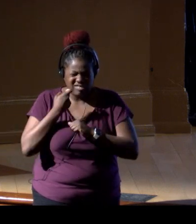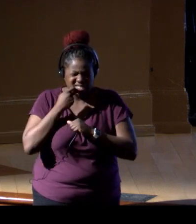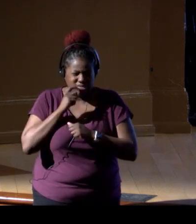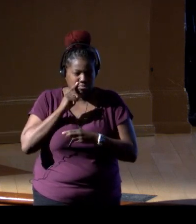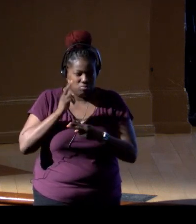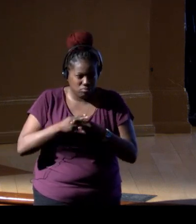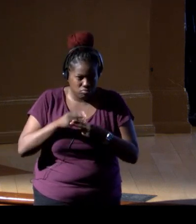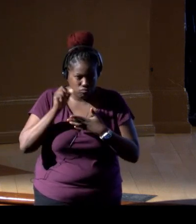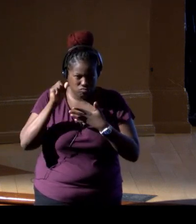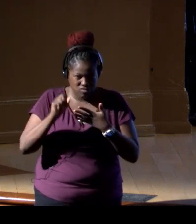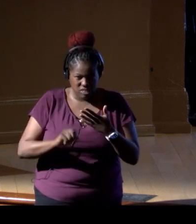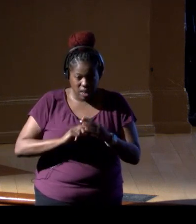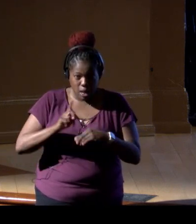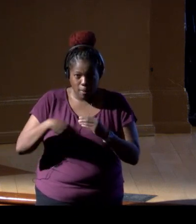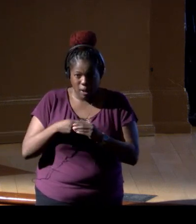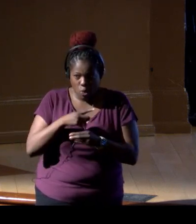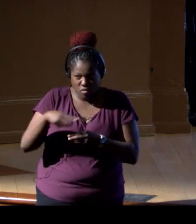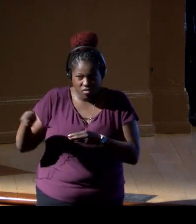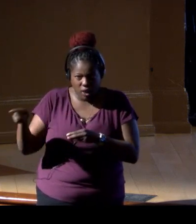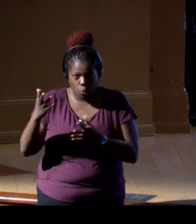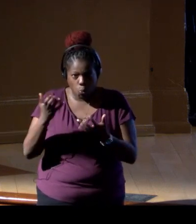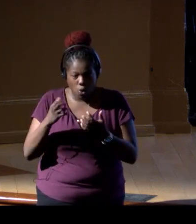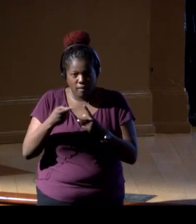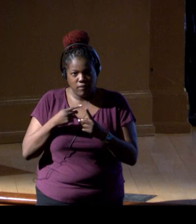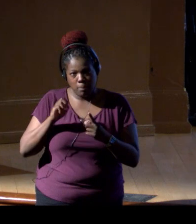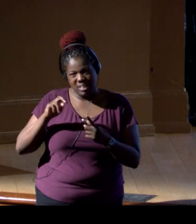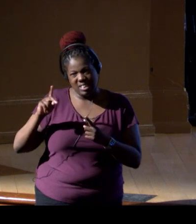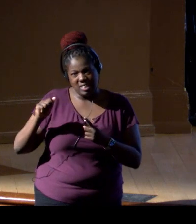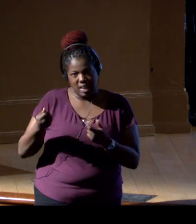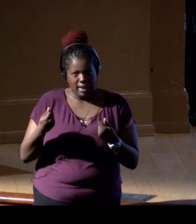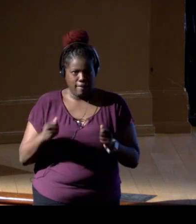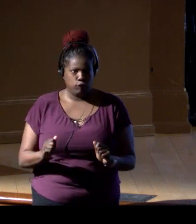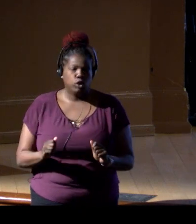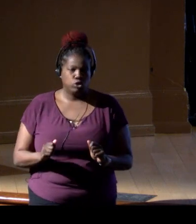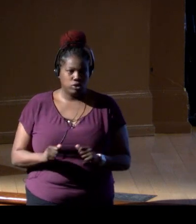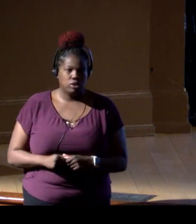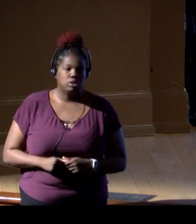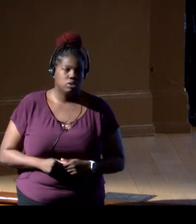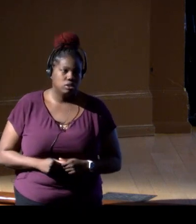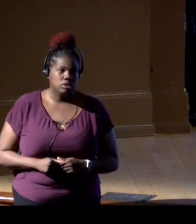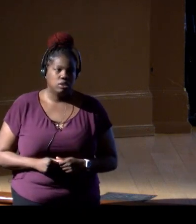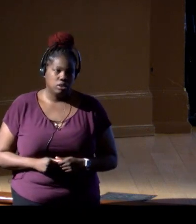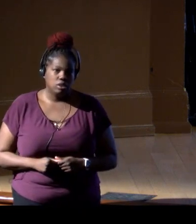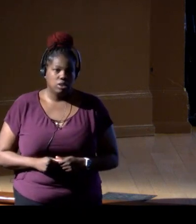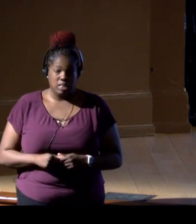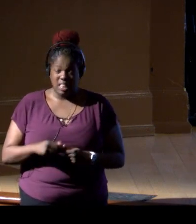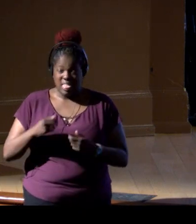about what they want from our eDNA efforts, and it's a long and daunting list.